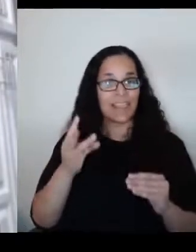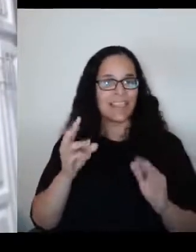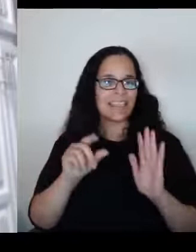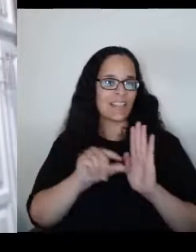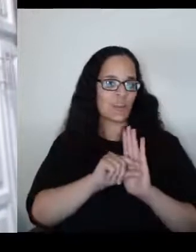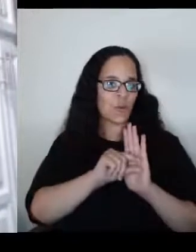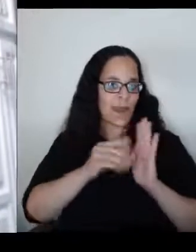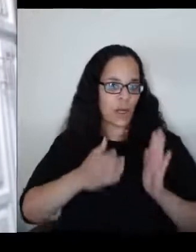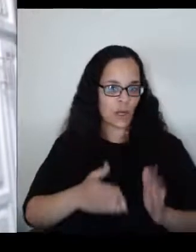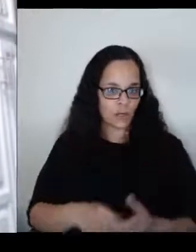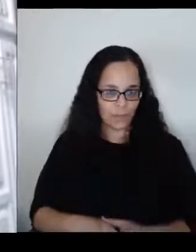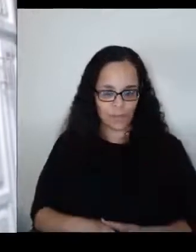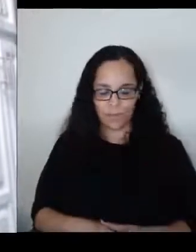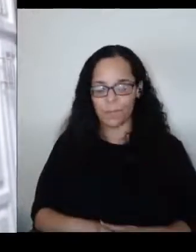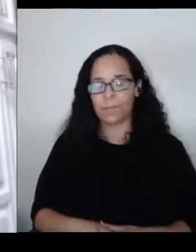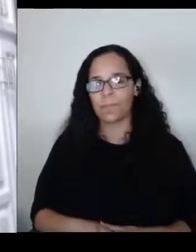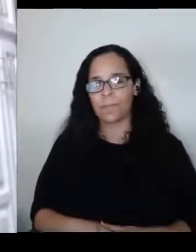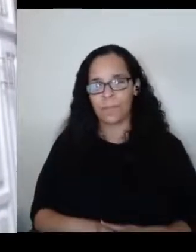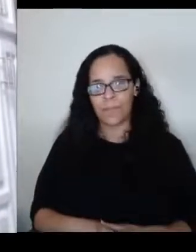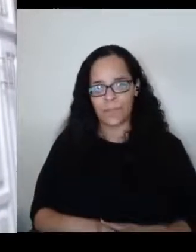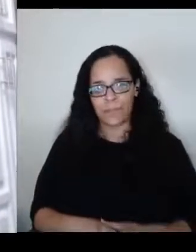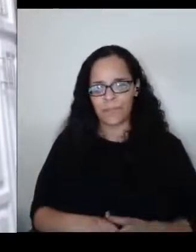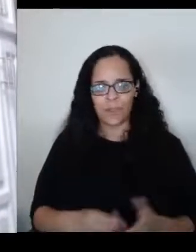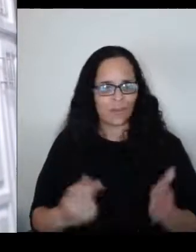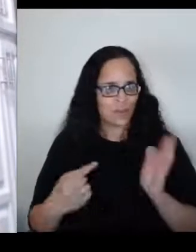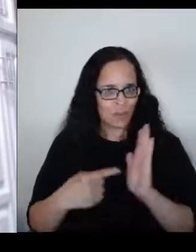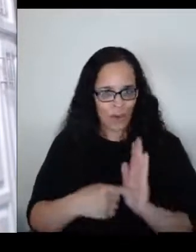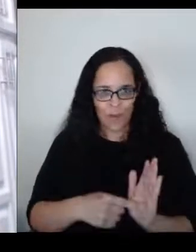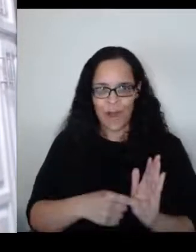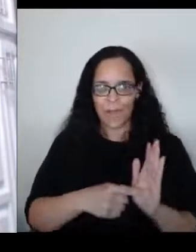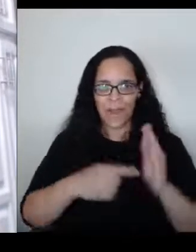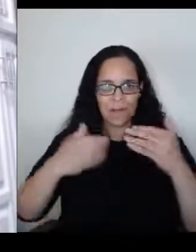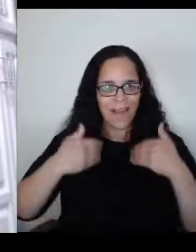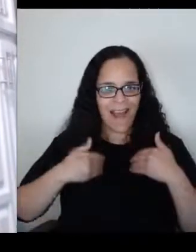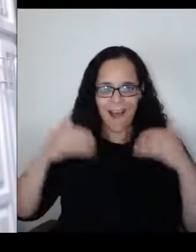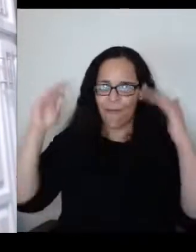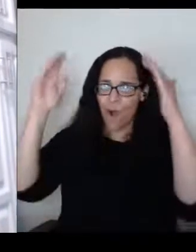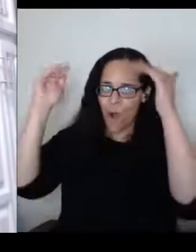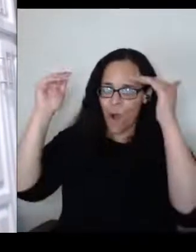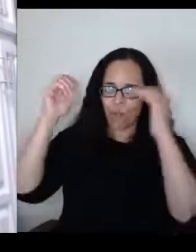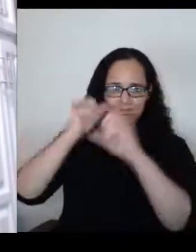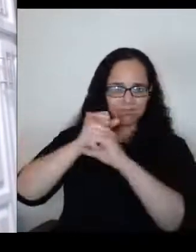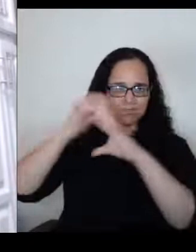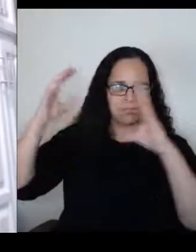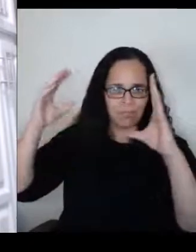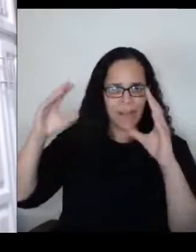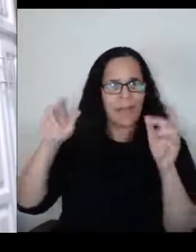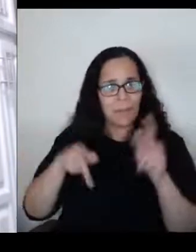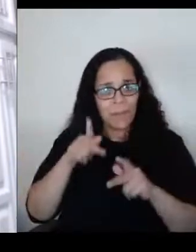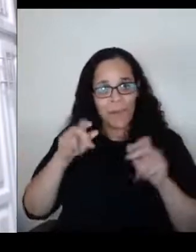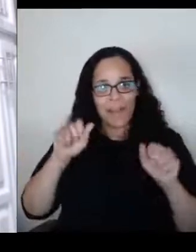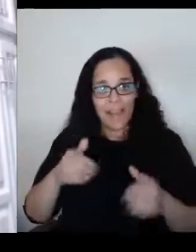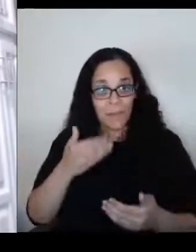Probably to show them that there is optimism and that people are, can be good and that people survived.